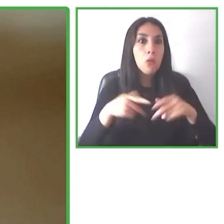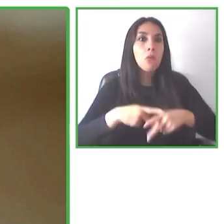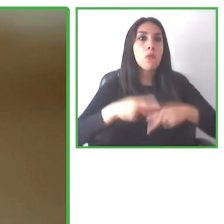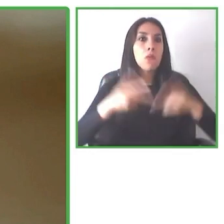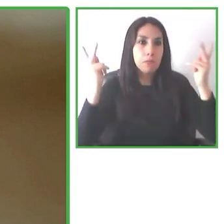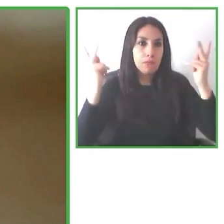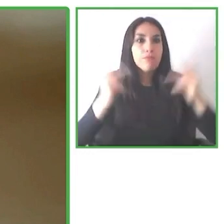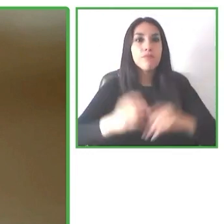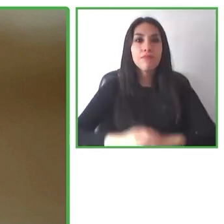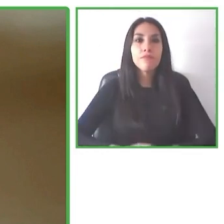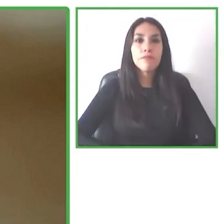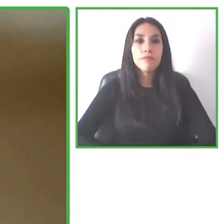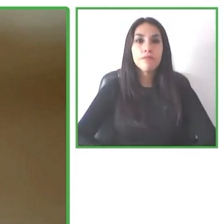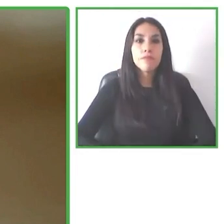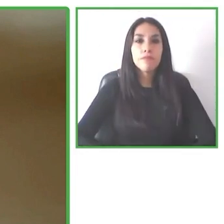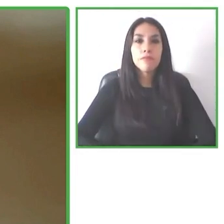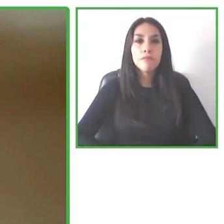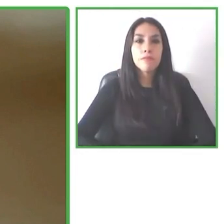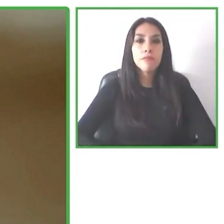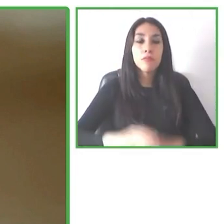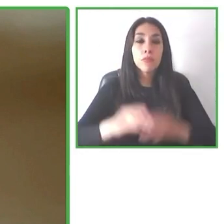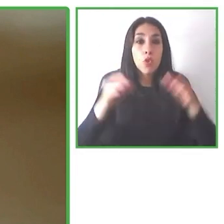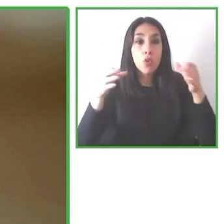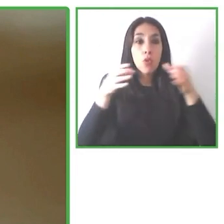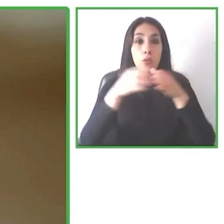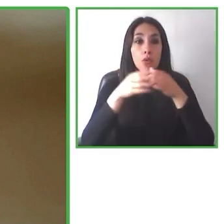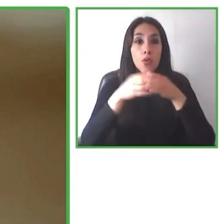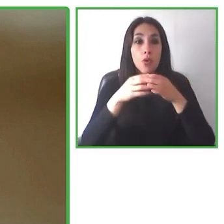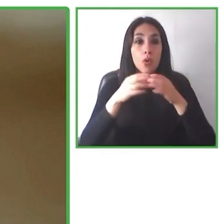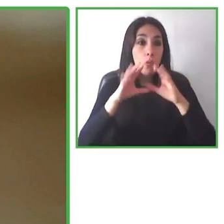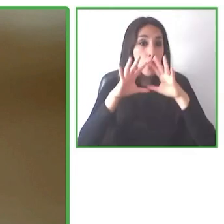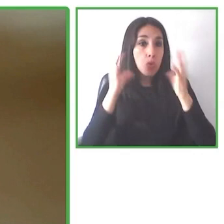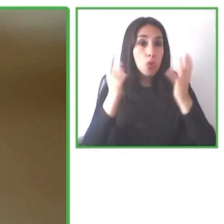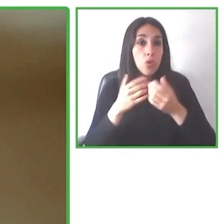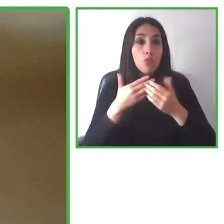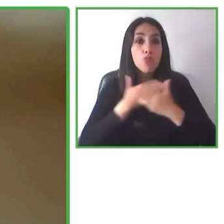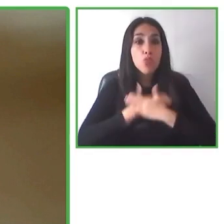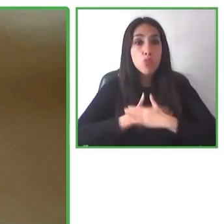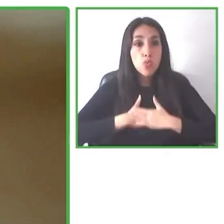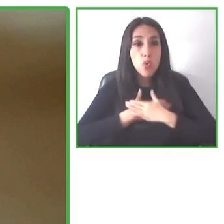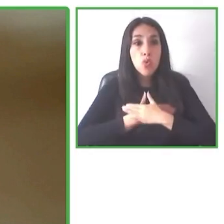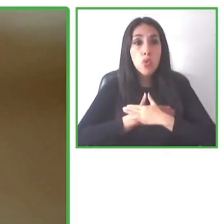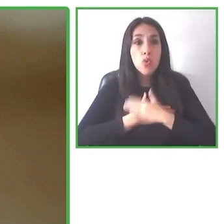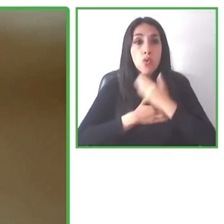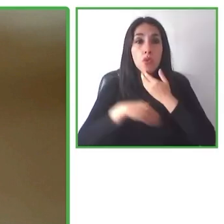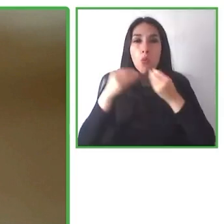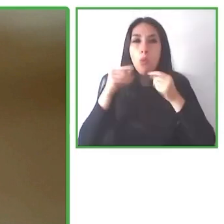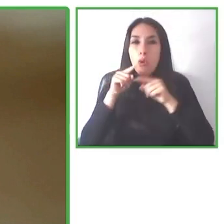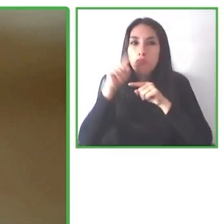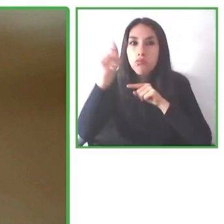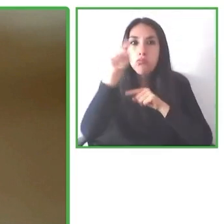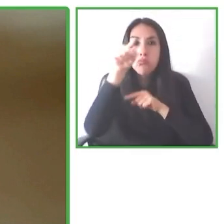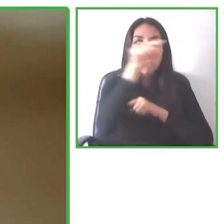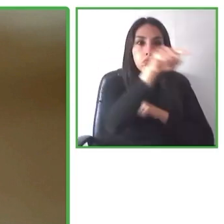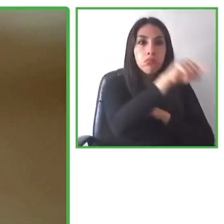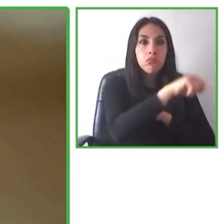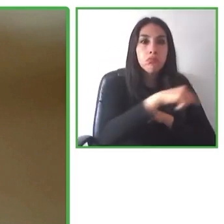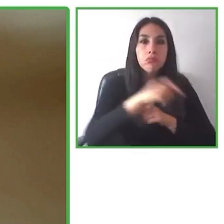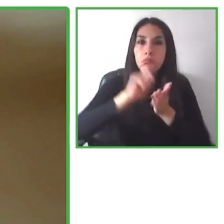by the IATA. and. We hope that.